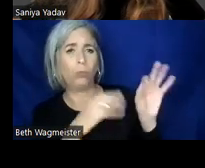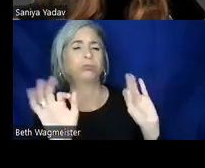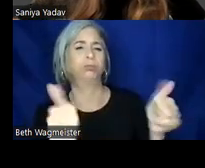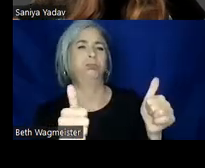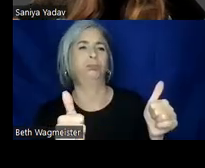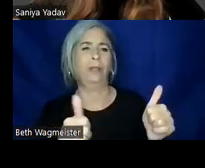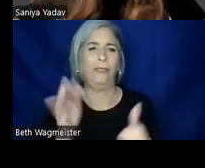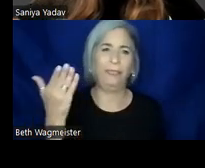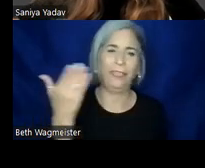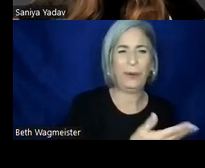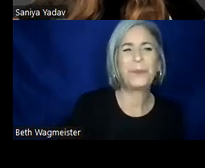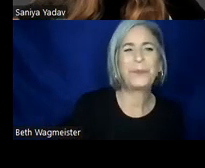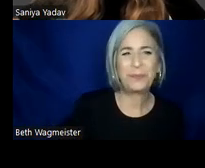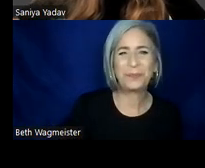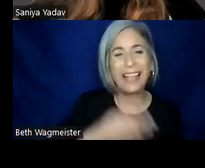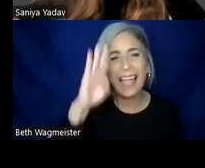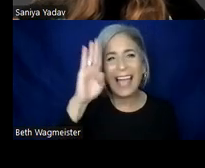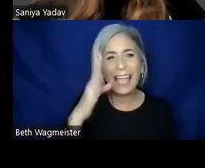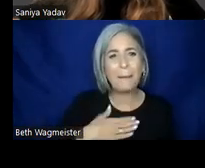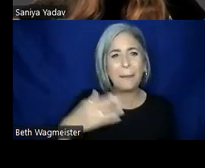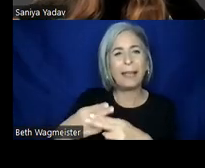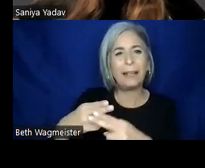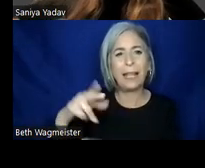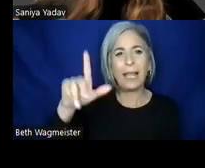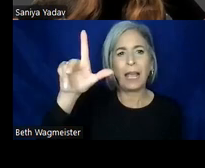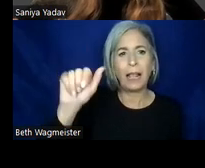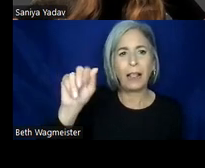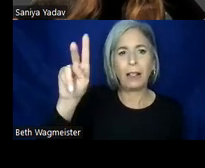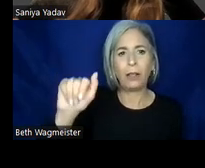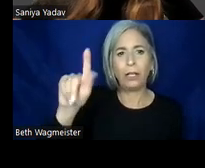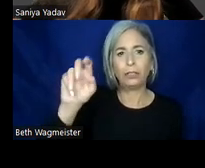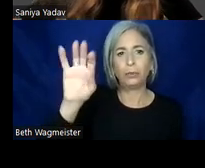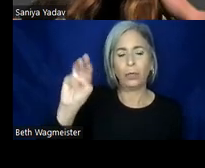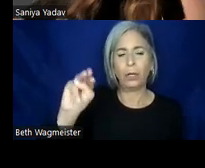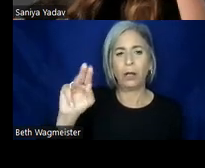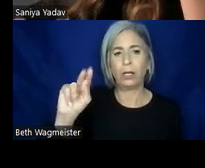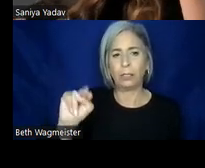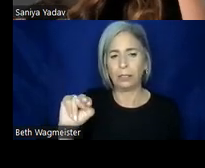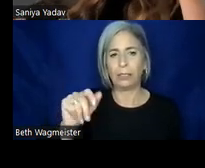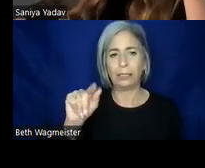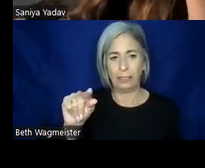Hey, everybody. I'm Loyal Truong. I have dark hair, tan skin. I work at a digital